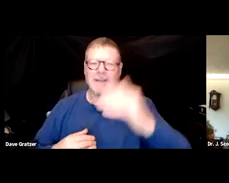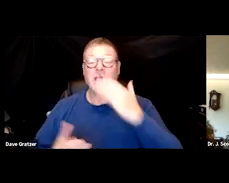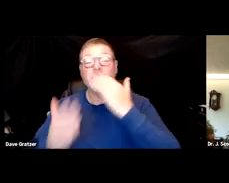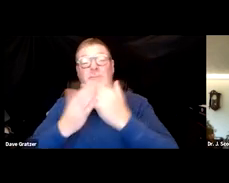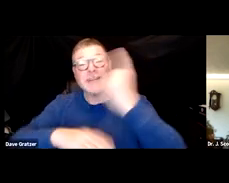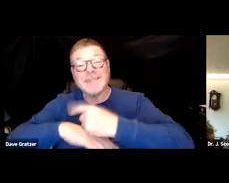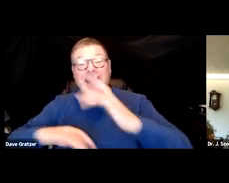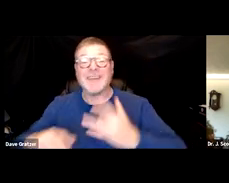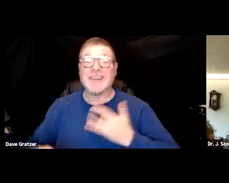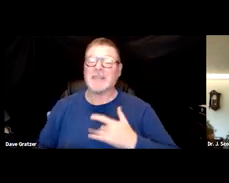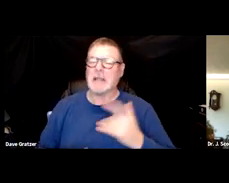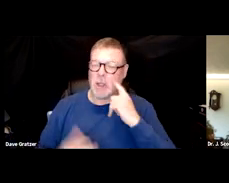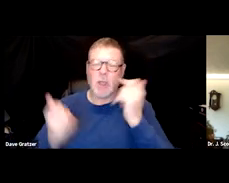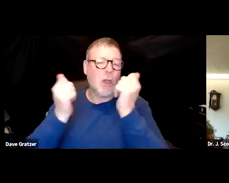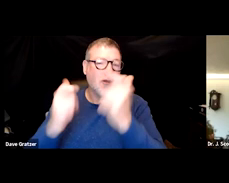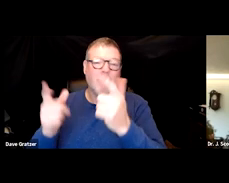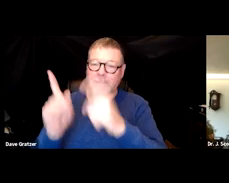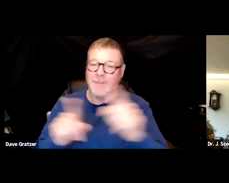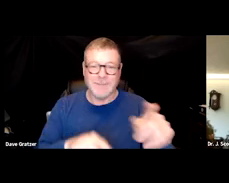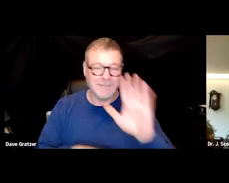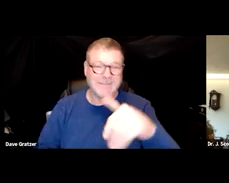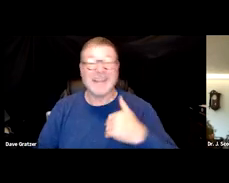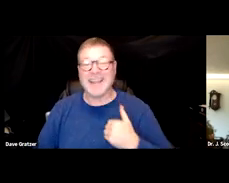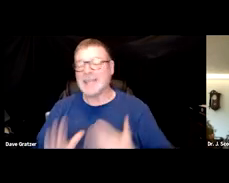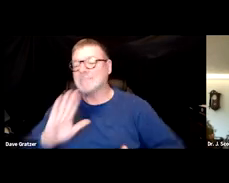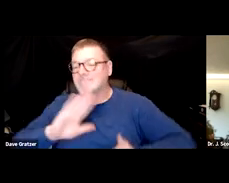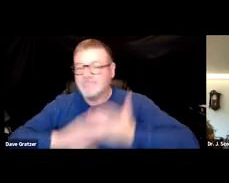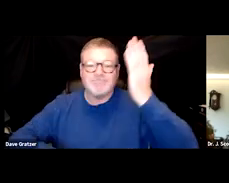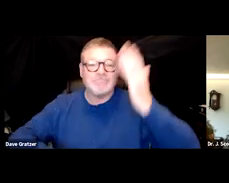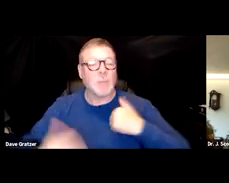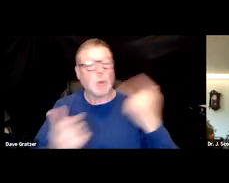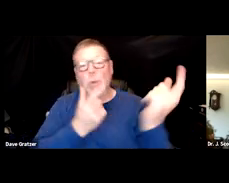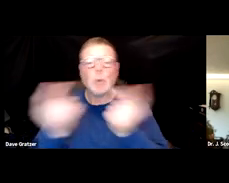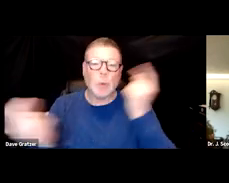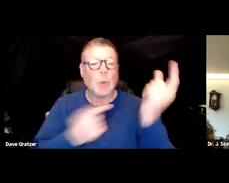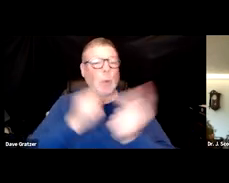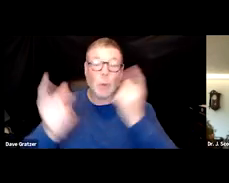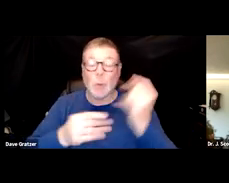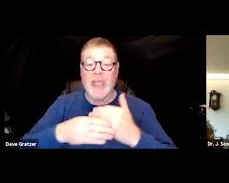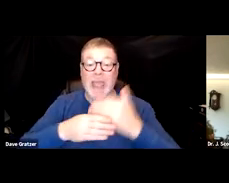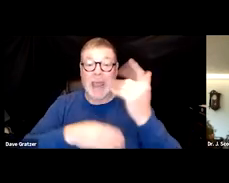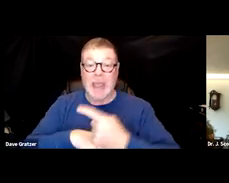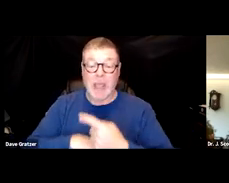I think we've all done that you know? We get out there and we just do everything that we can and the next day we pay for it.